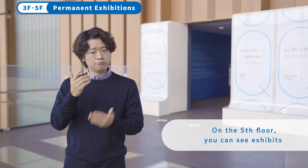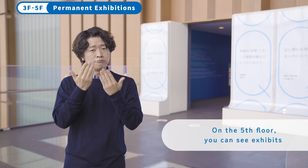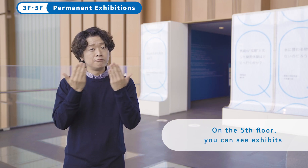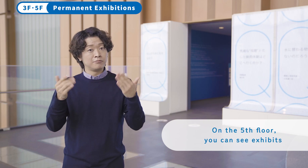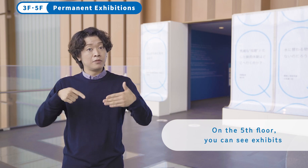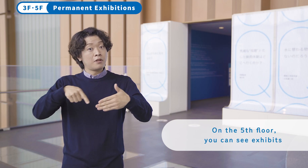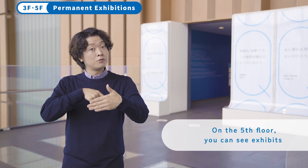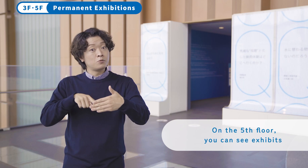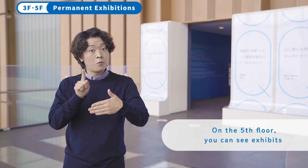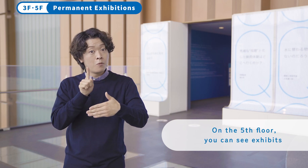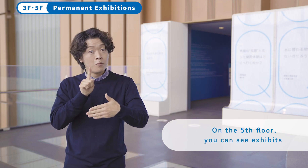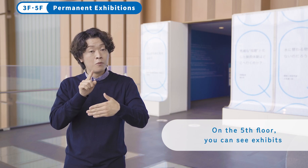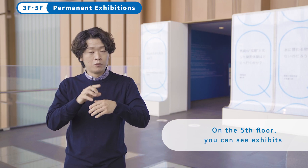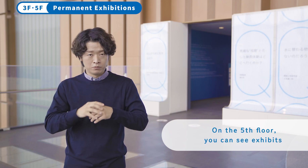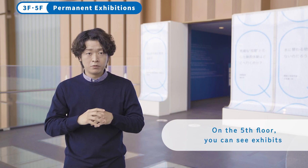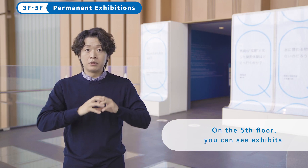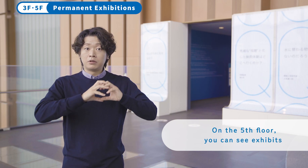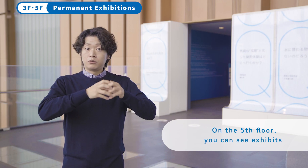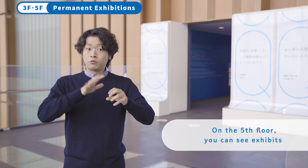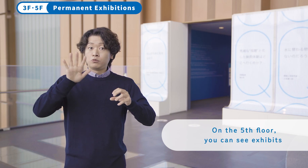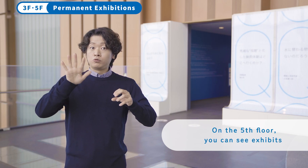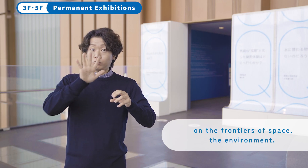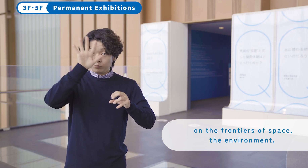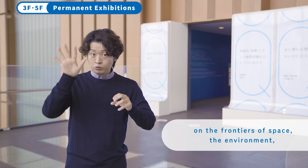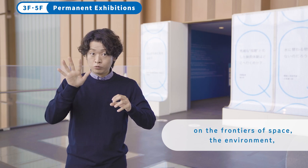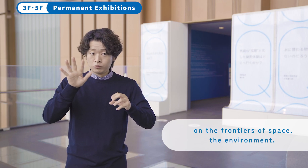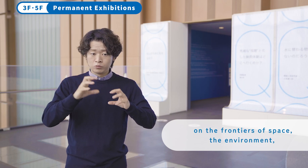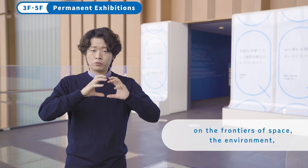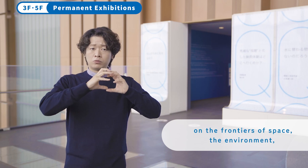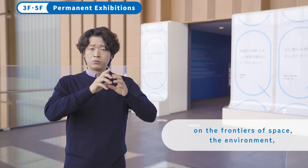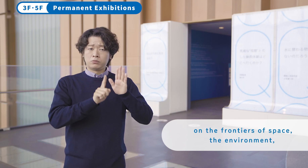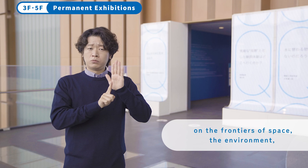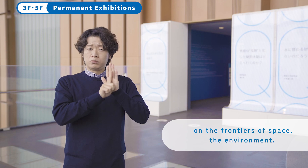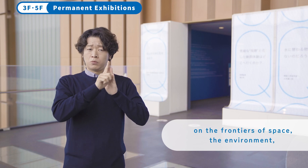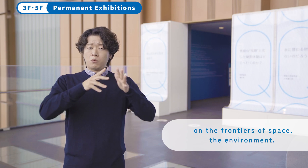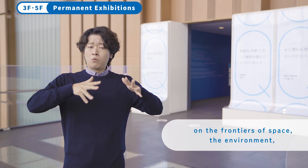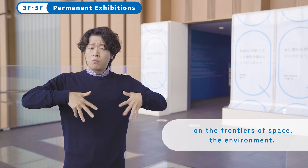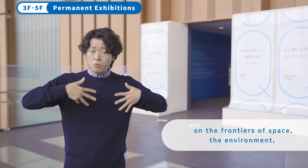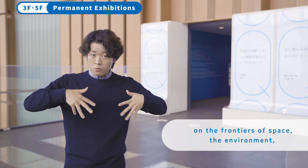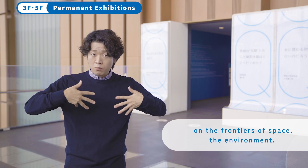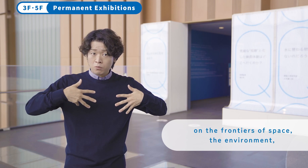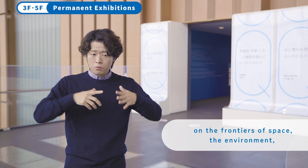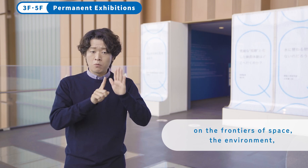On the 5th floor, you can see exhibits on the frontiers of space, the environment,